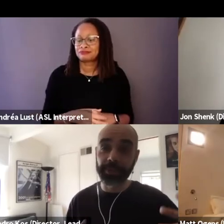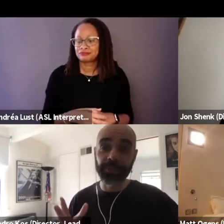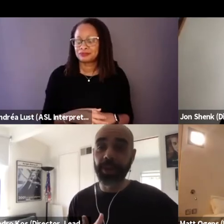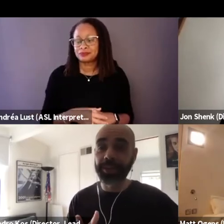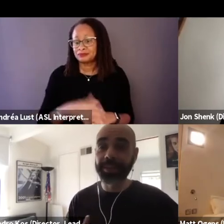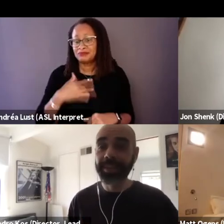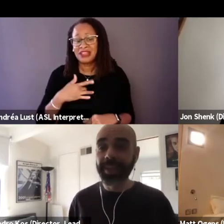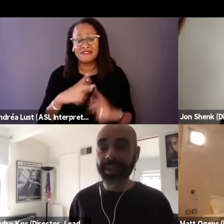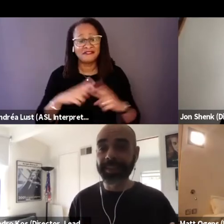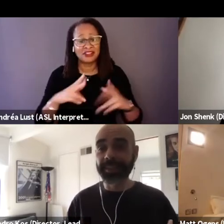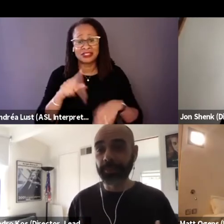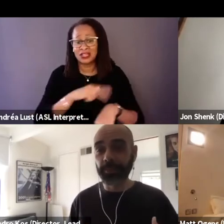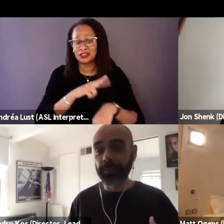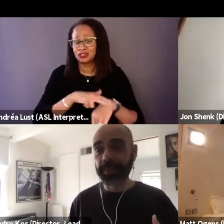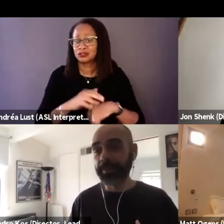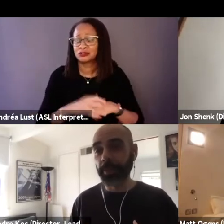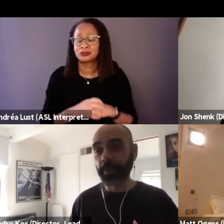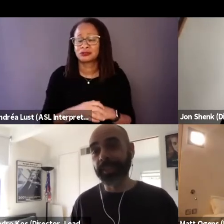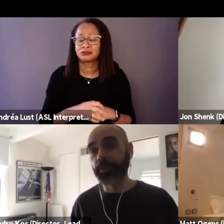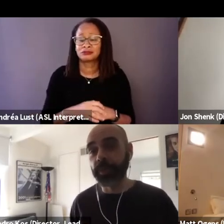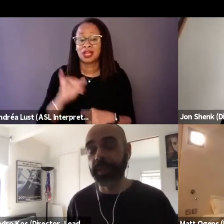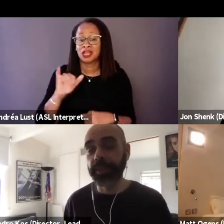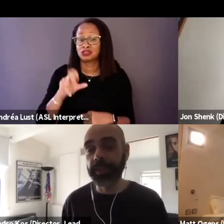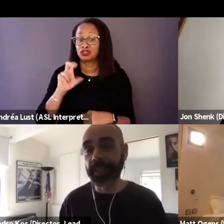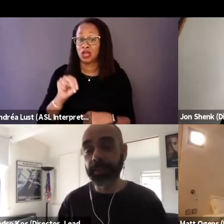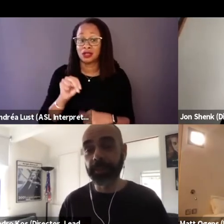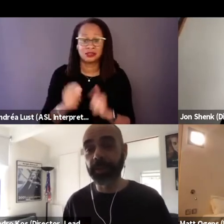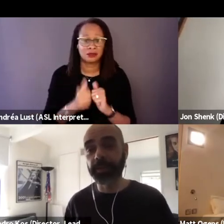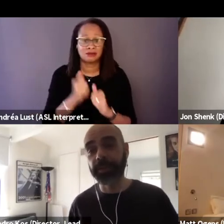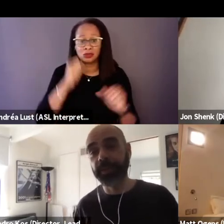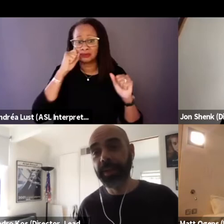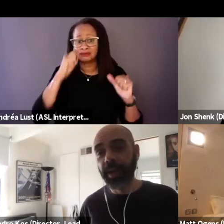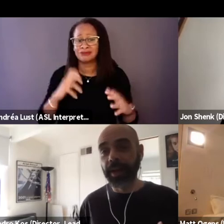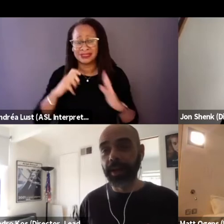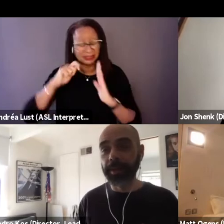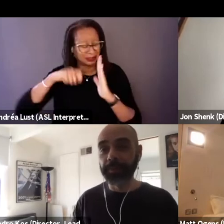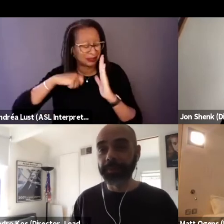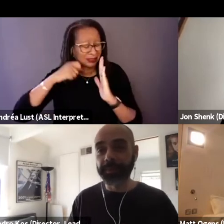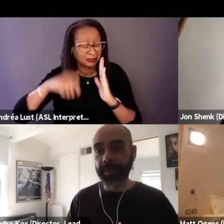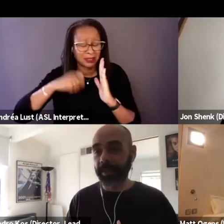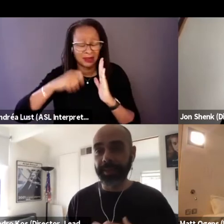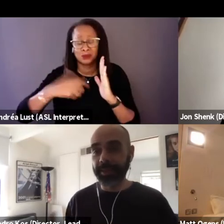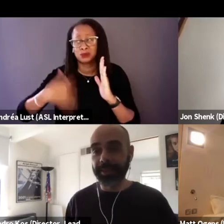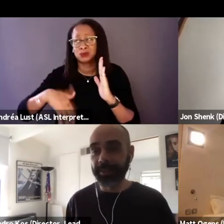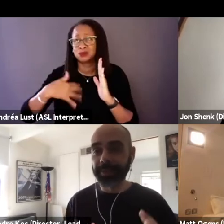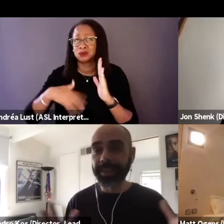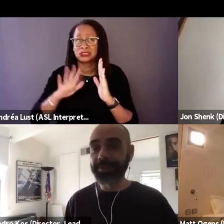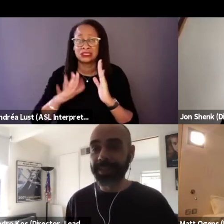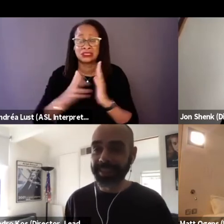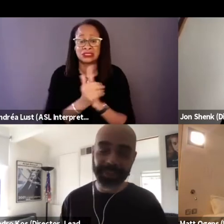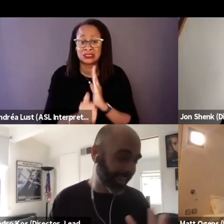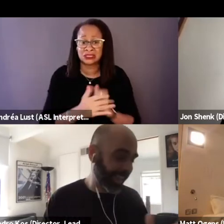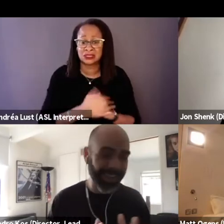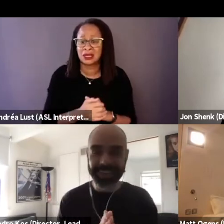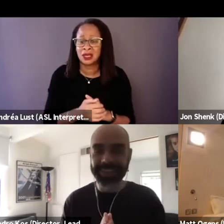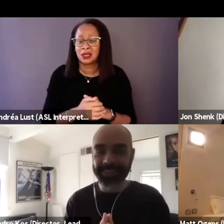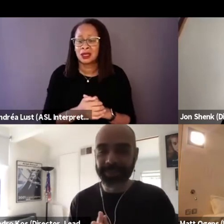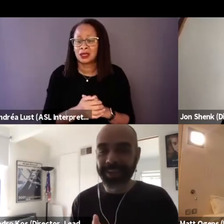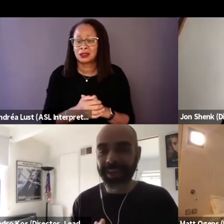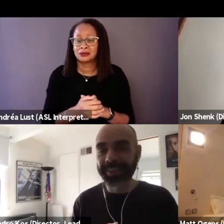and Jon is the most extraordinary cinematographer, you know, living today.